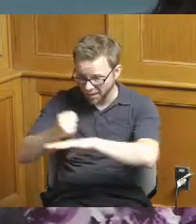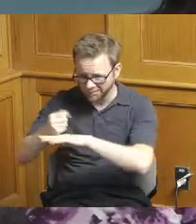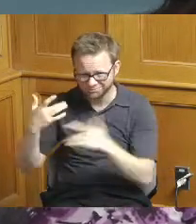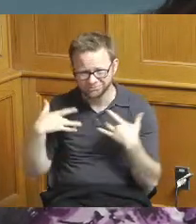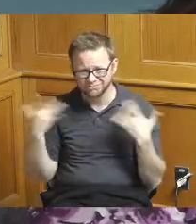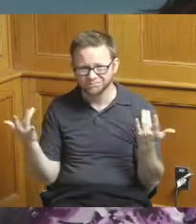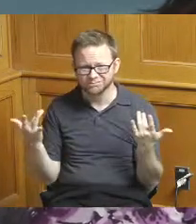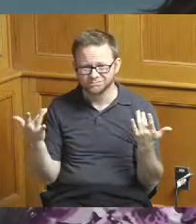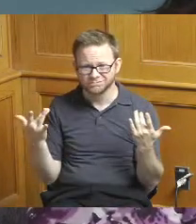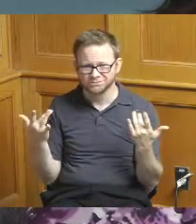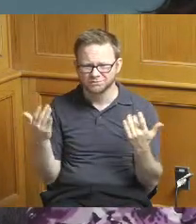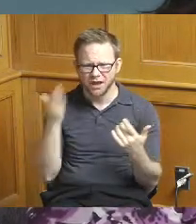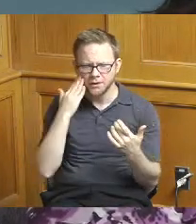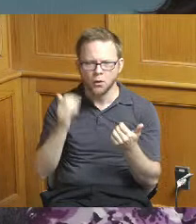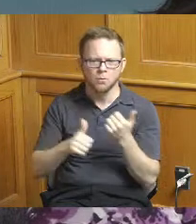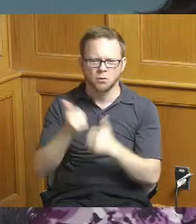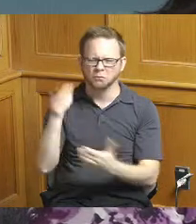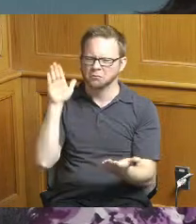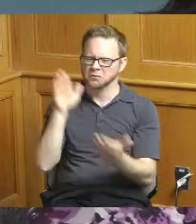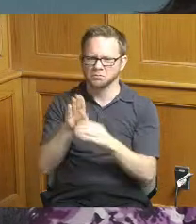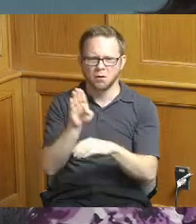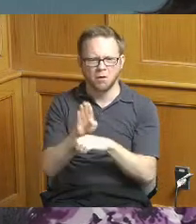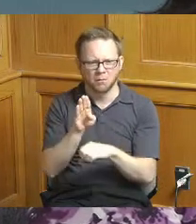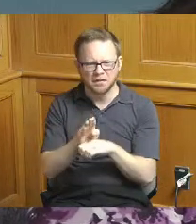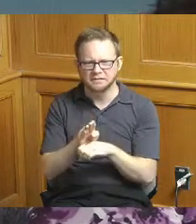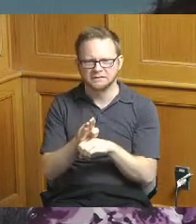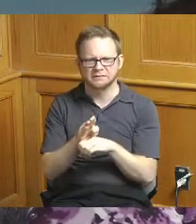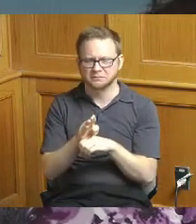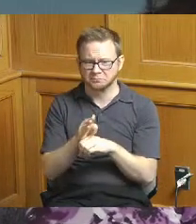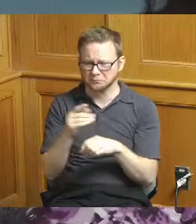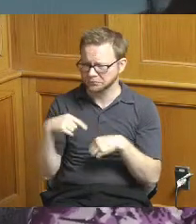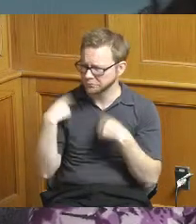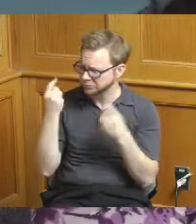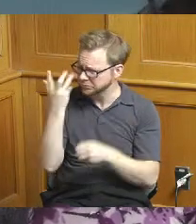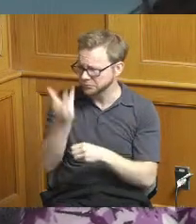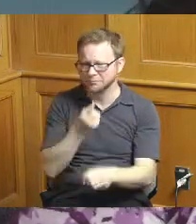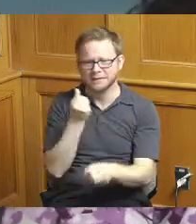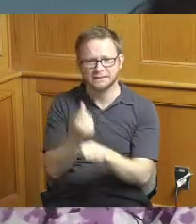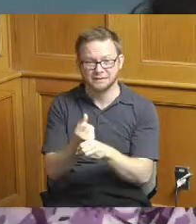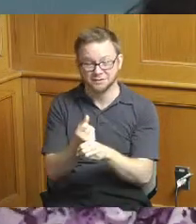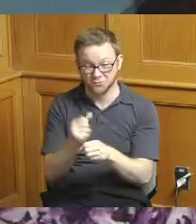of them are mom and pops that have been around for years I don't know if Covid wiped them out